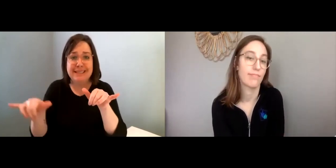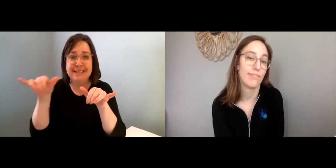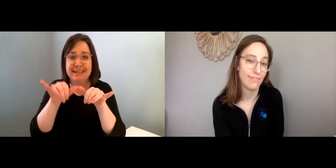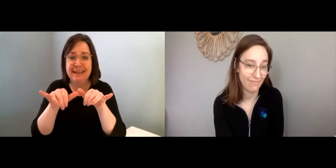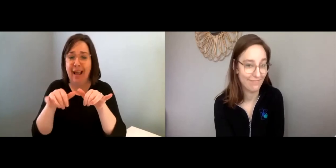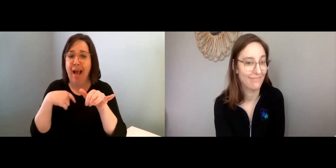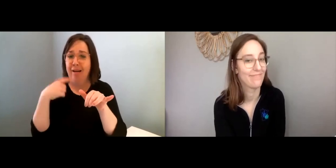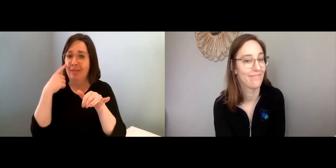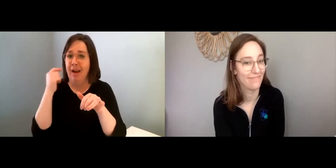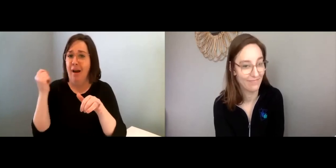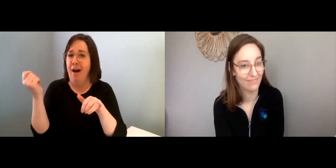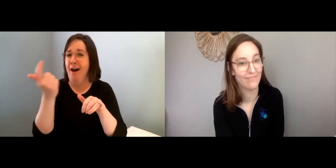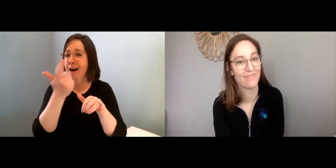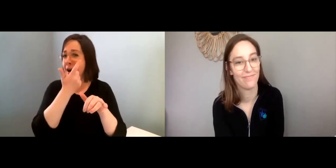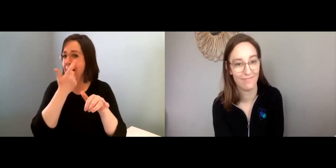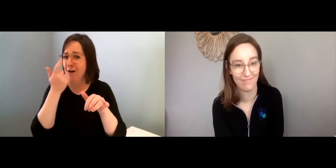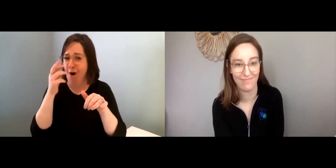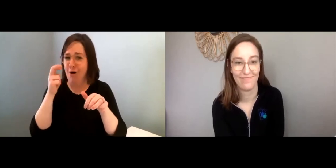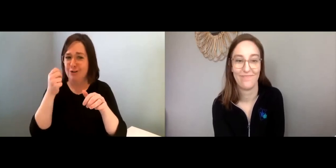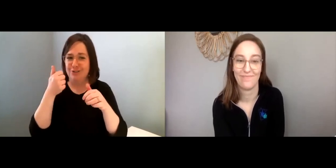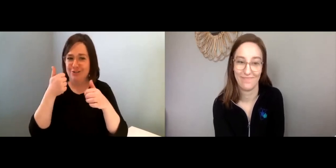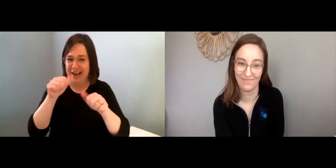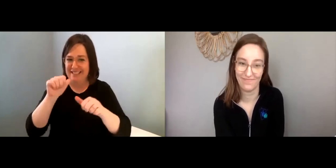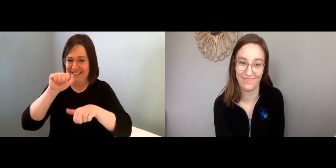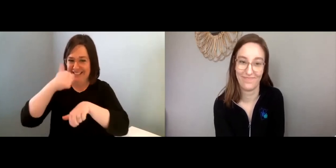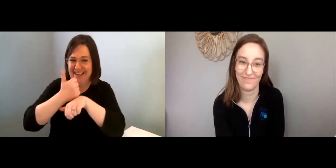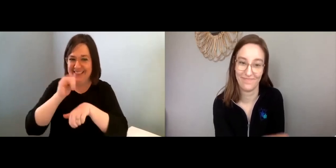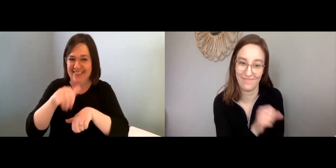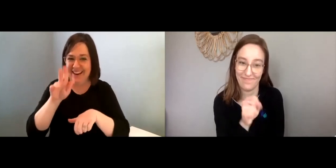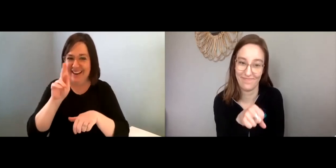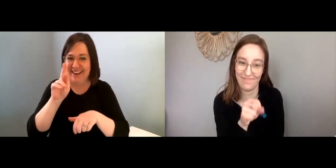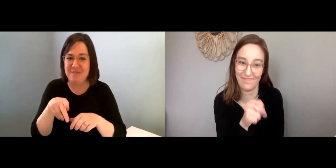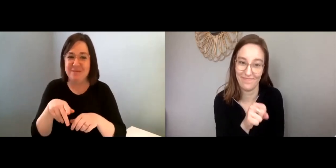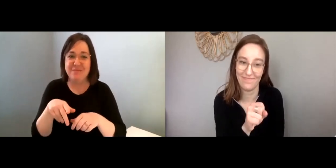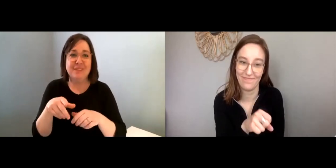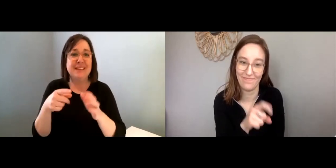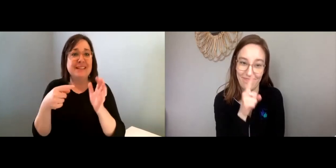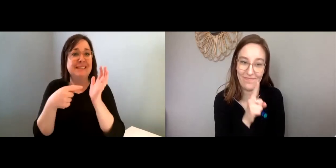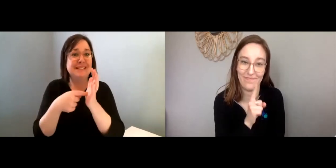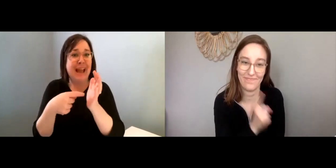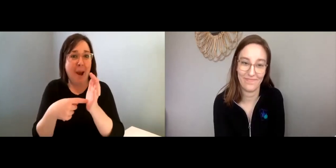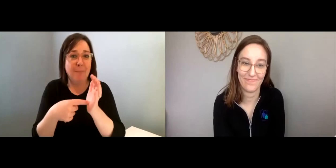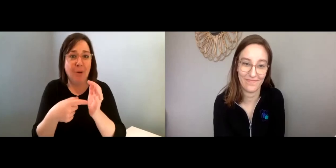Set a routine. I think all of us are trying to set that up part right now!